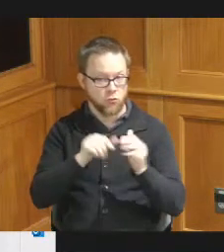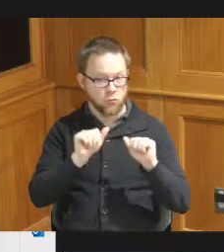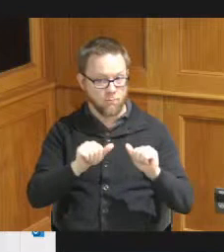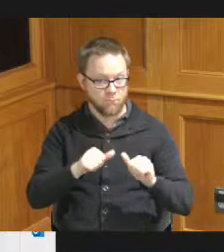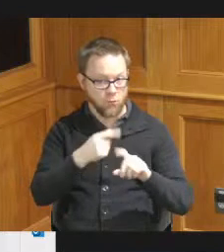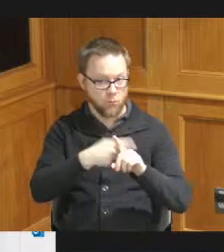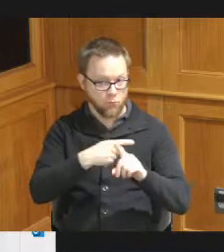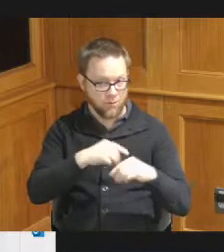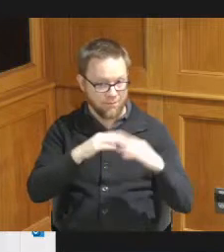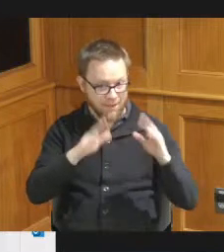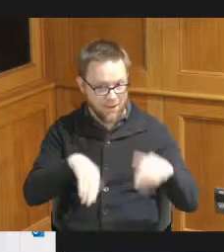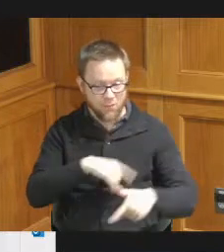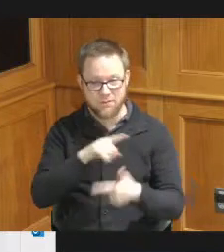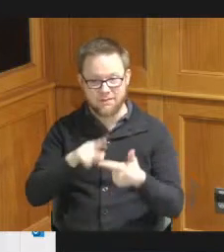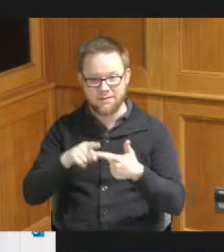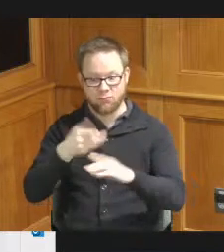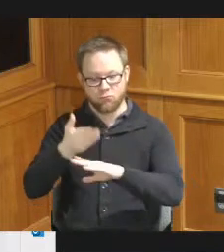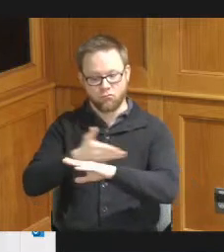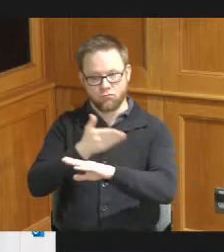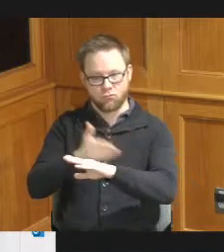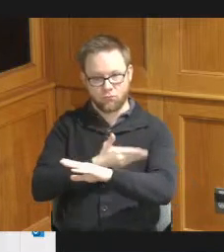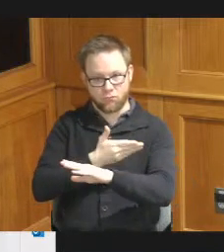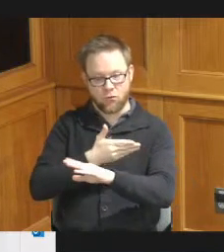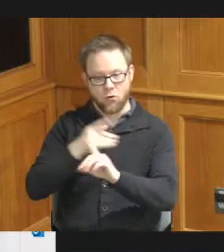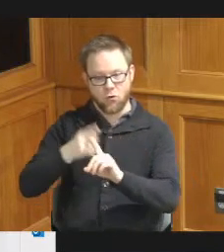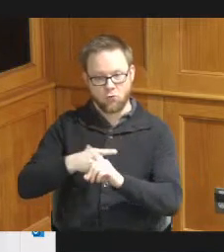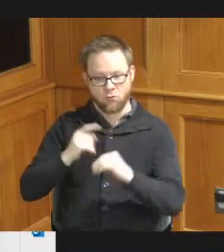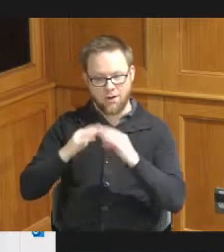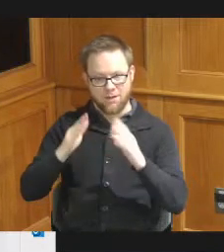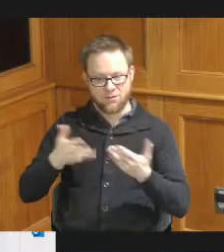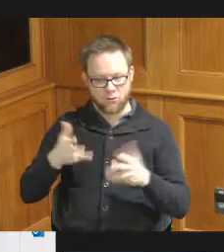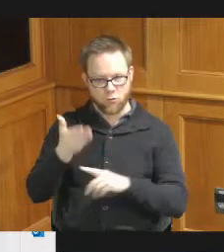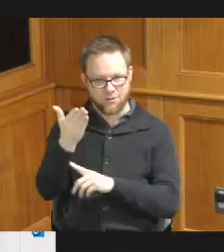and preserving repairing existing affordable rental housing and Supportive Service funding